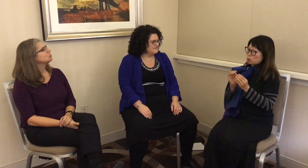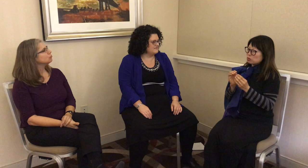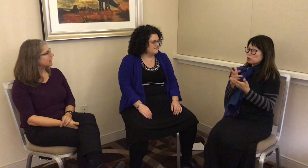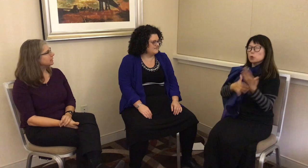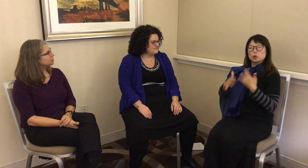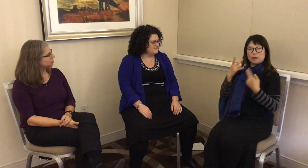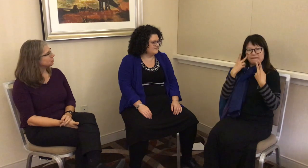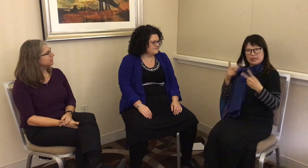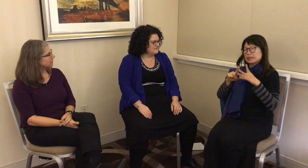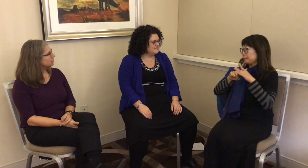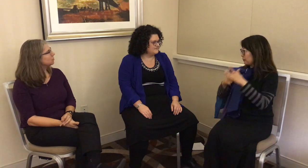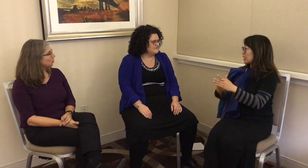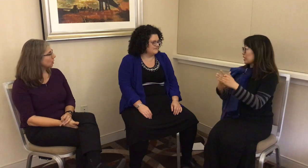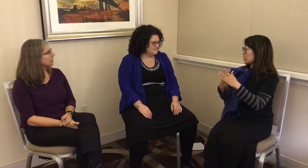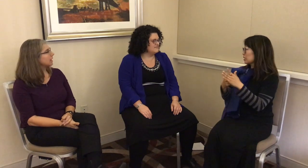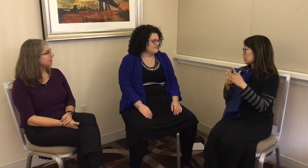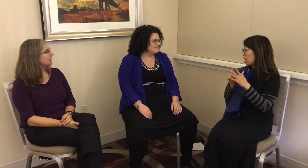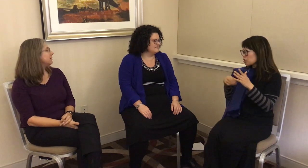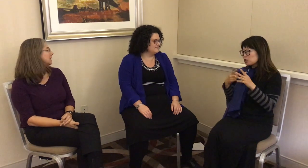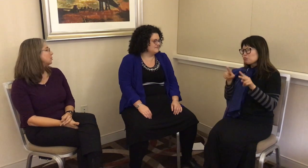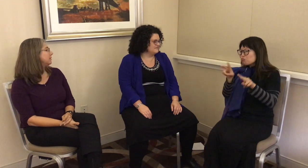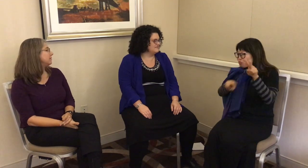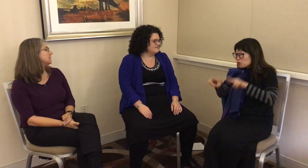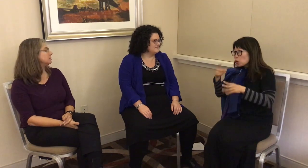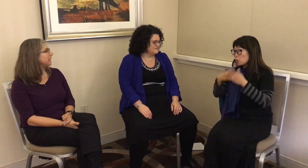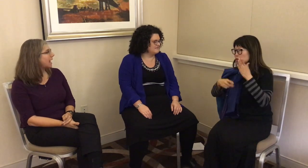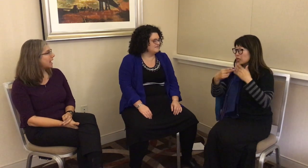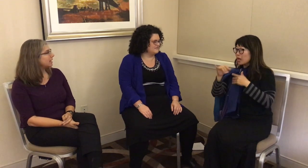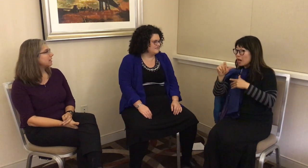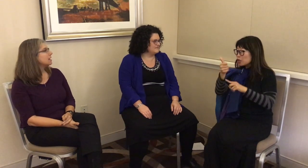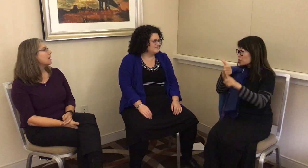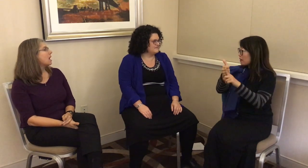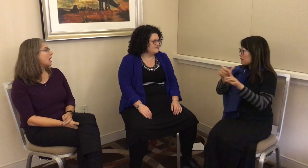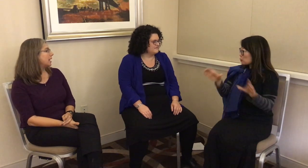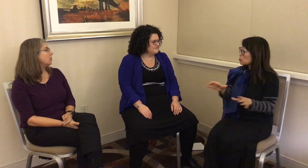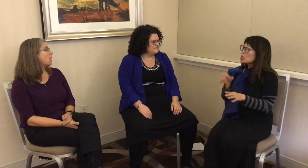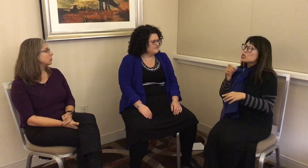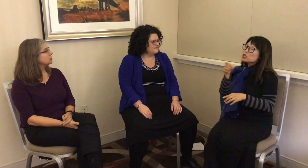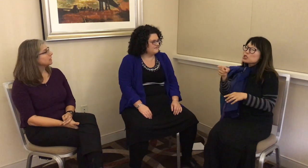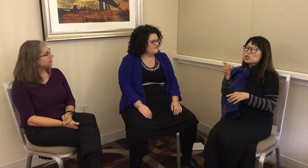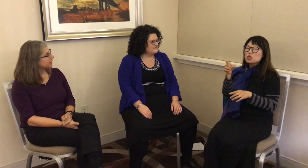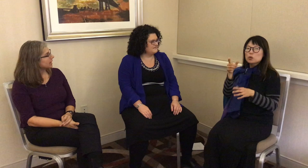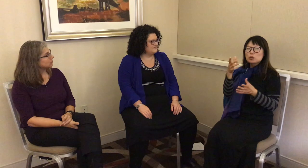ready to begin to work. That’s when the visits began. I watched Hilaria and how she